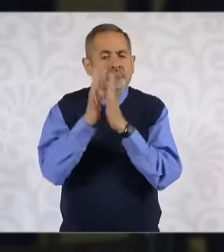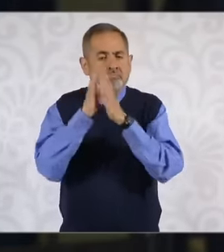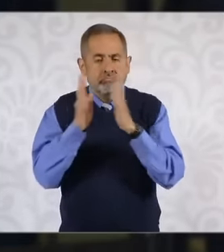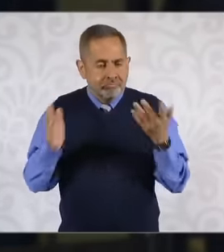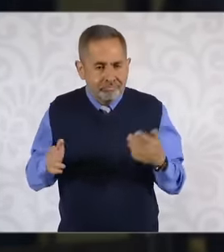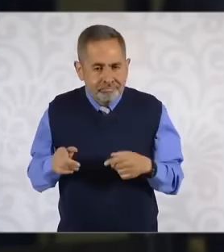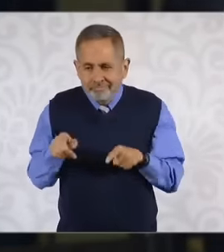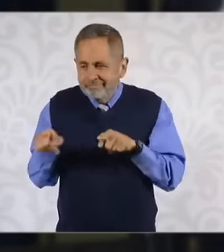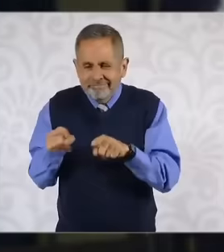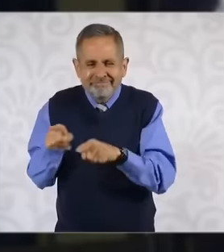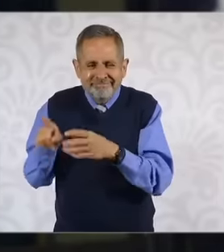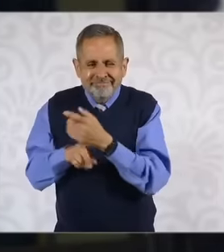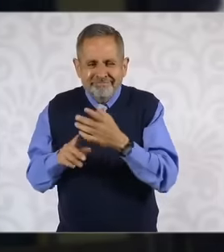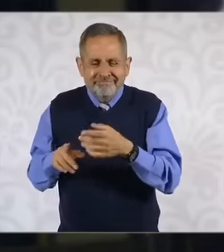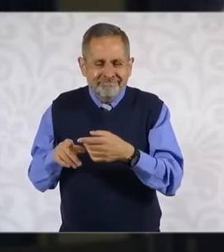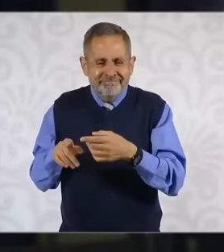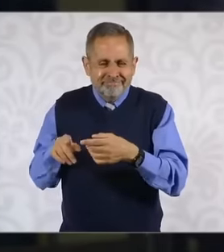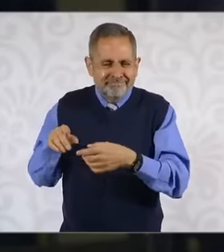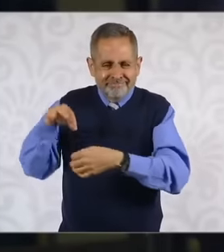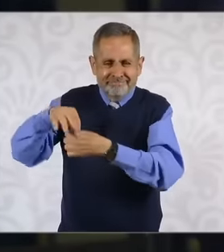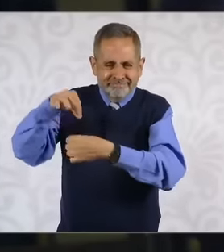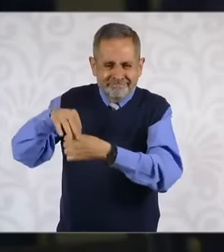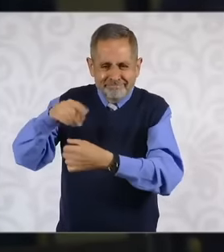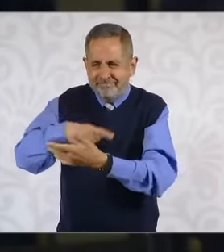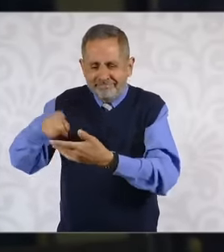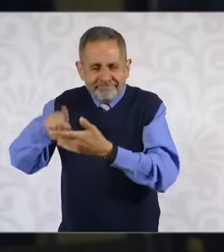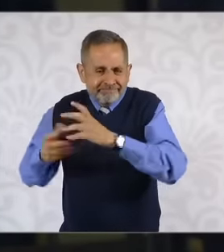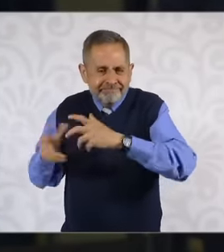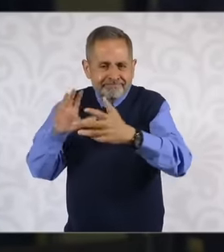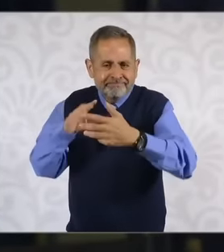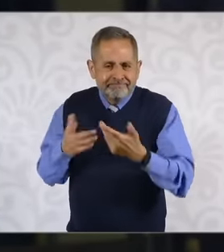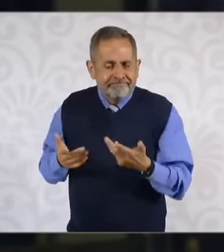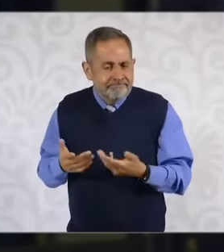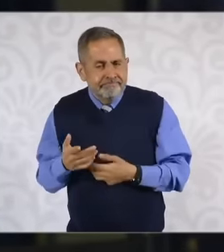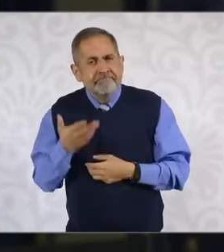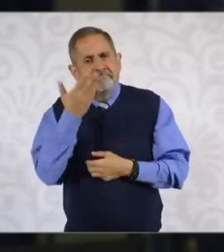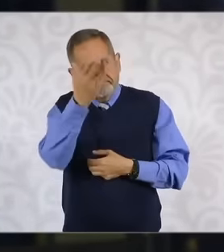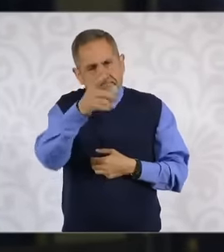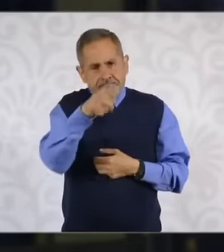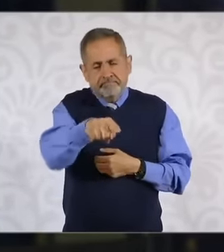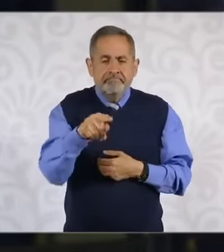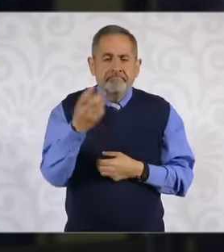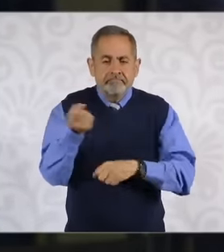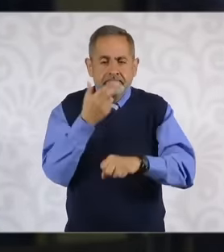also intervene in the election of This secretary is asking for your intervention Through the Ministry